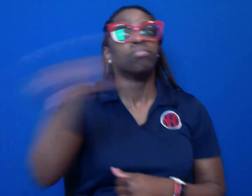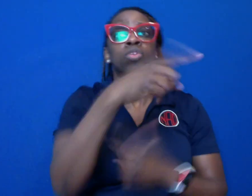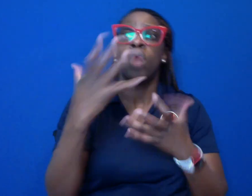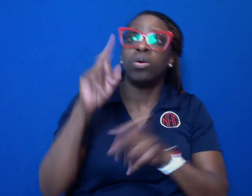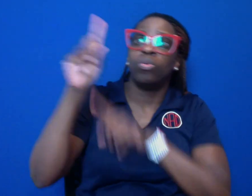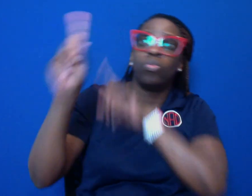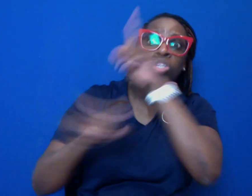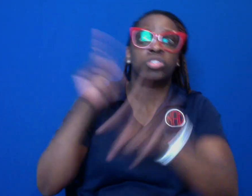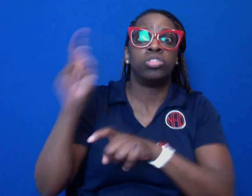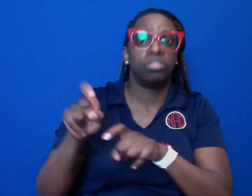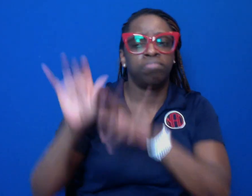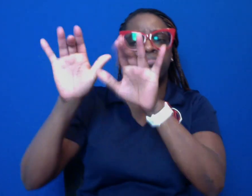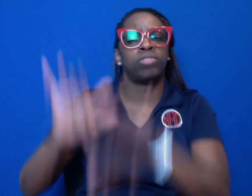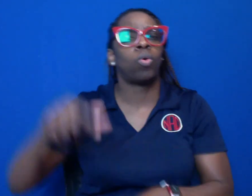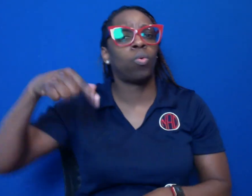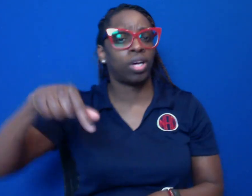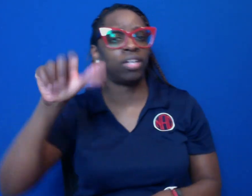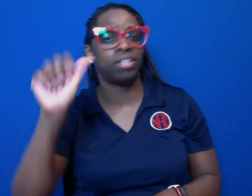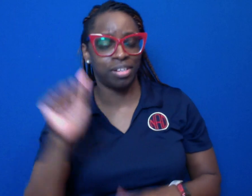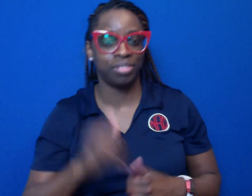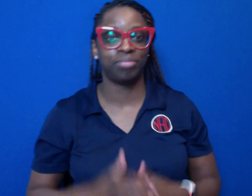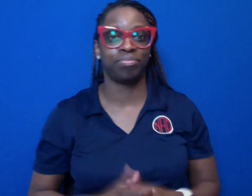Participants are encouraged to ask questions during the Q & A period.